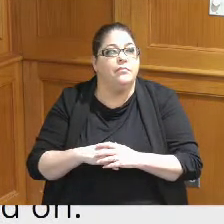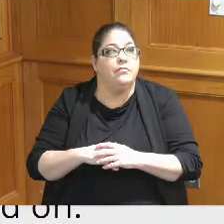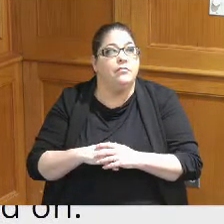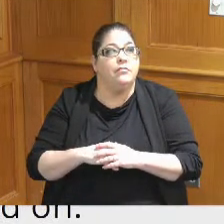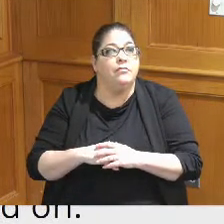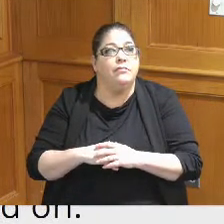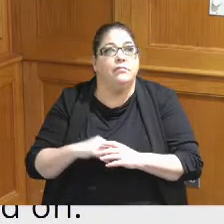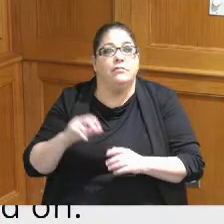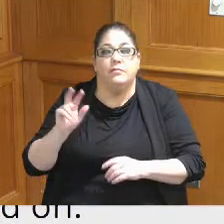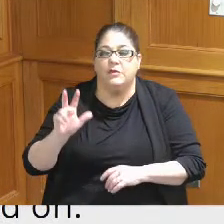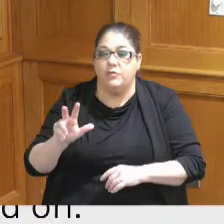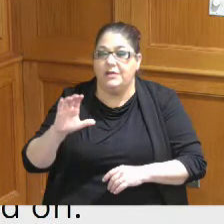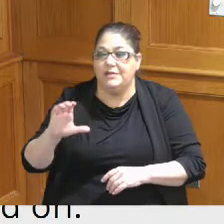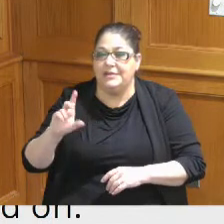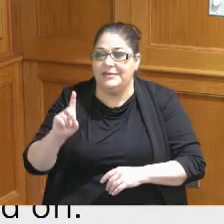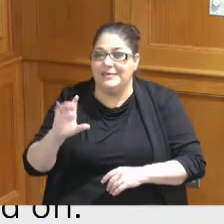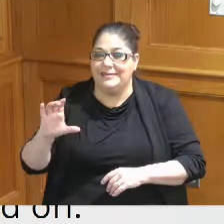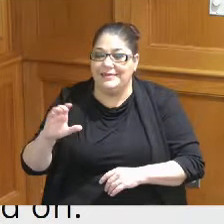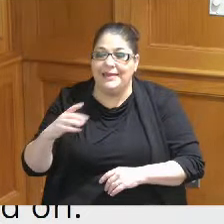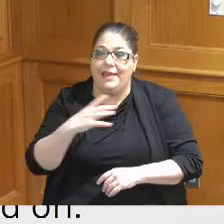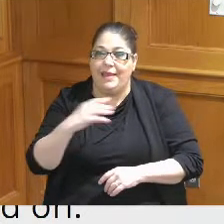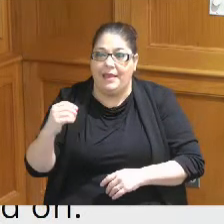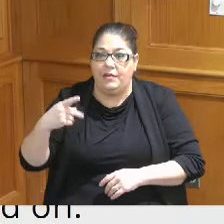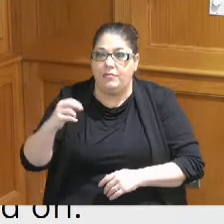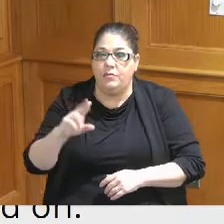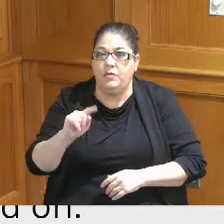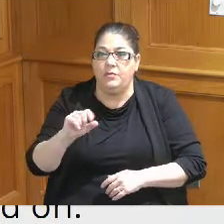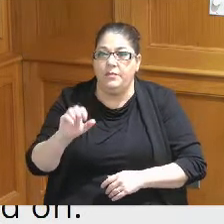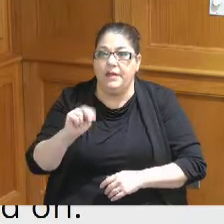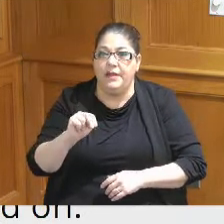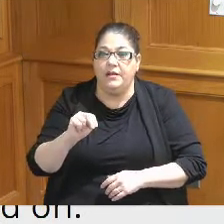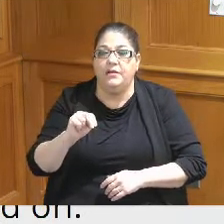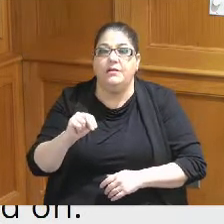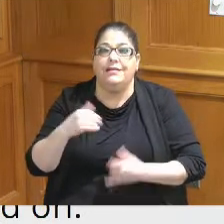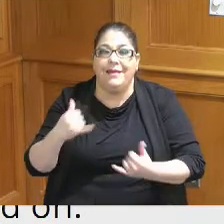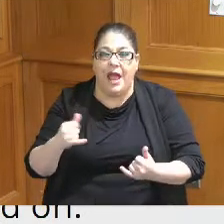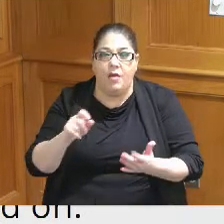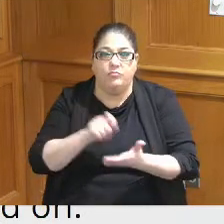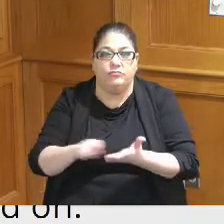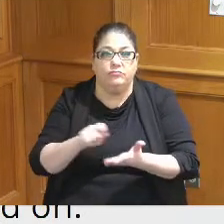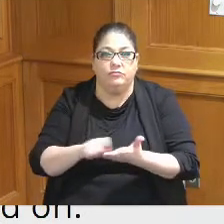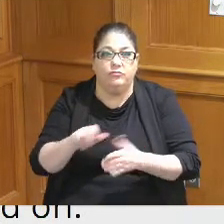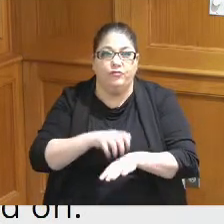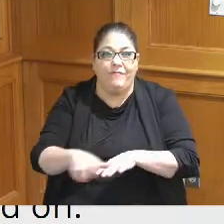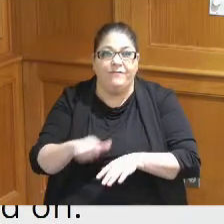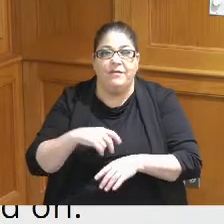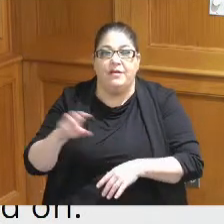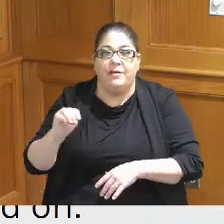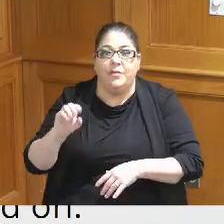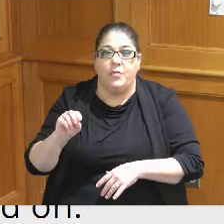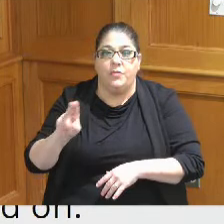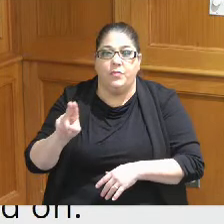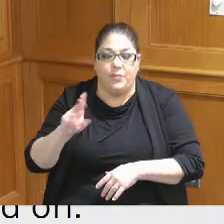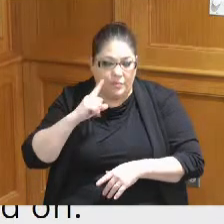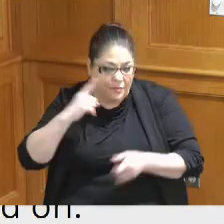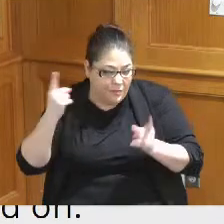3CDC and Portman are currently negotiating an MOU and again the goal of this MOU is to is to